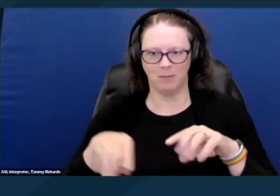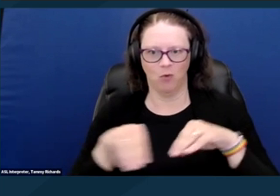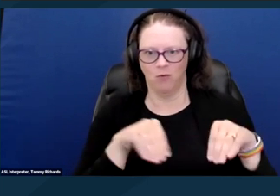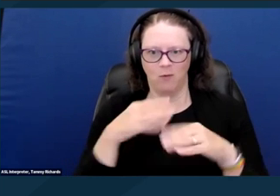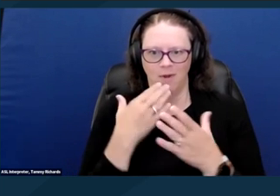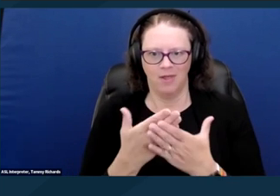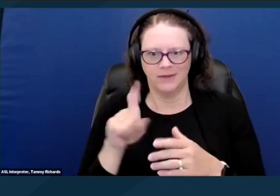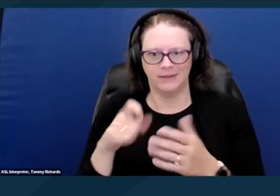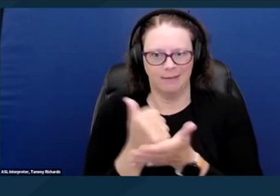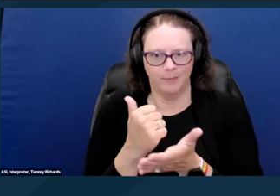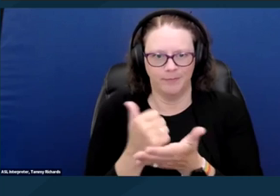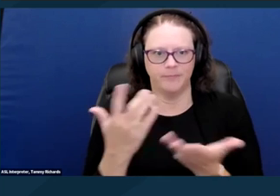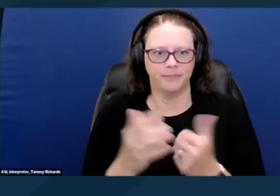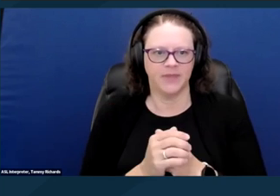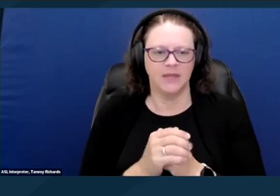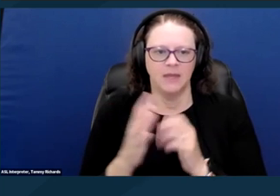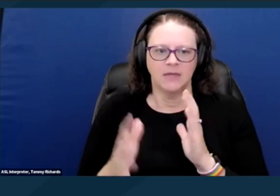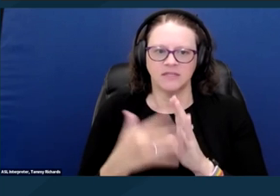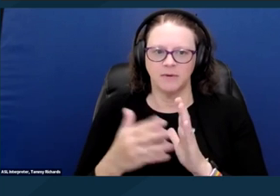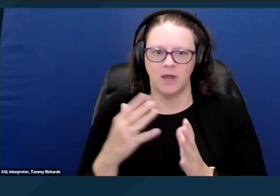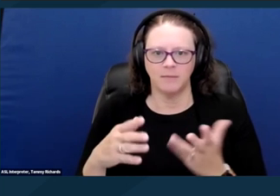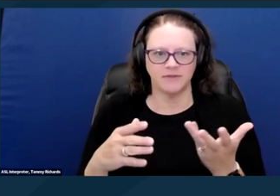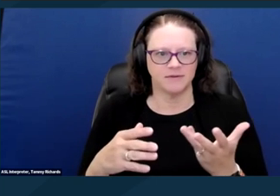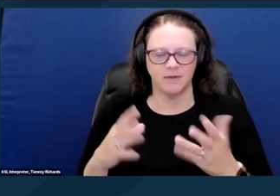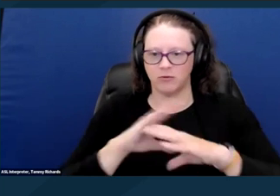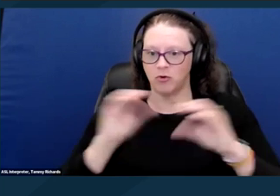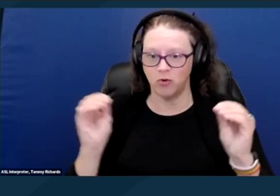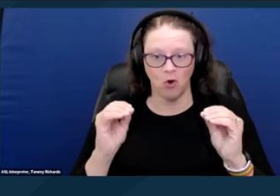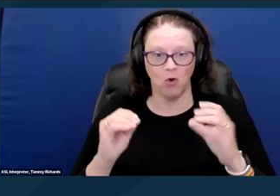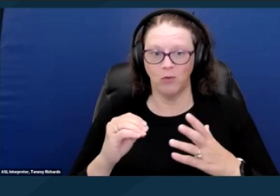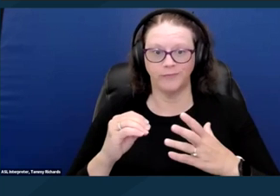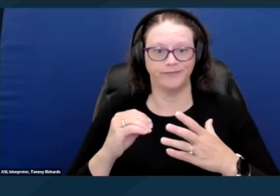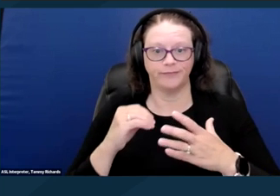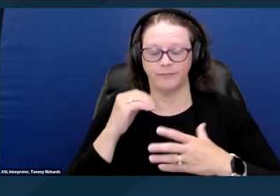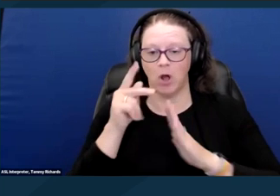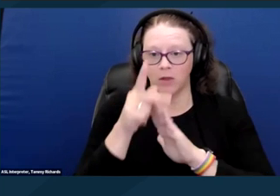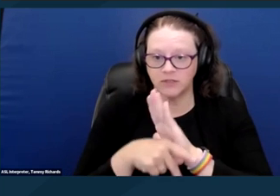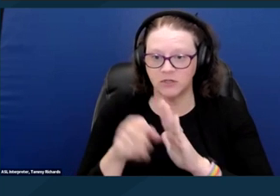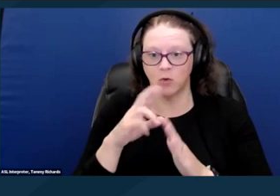can ask for reasonable accommodations. Where policies exist,